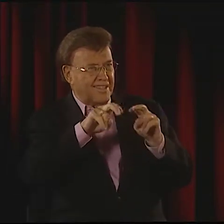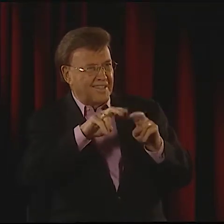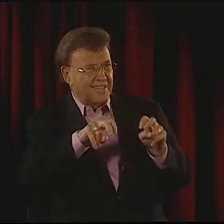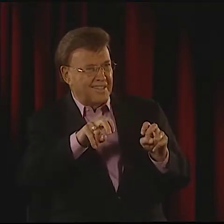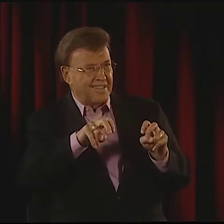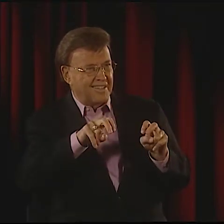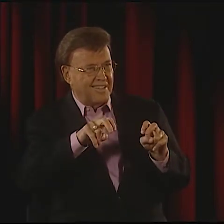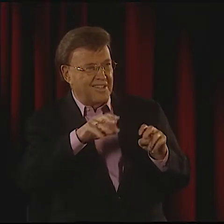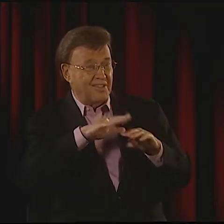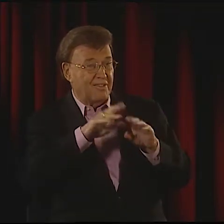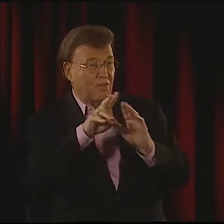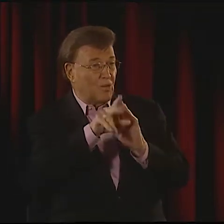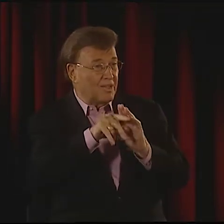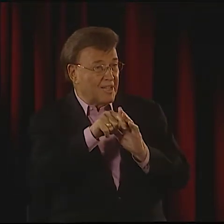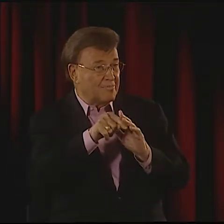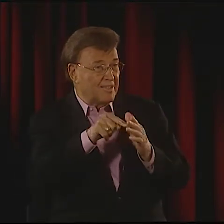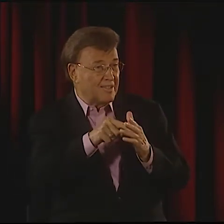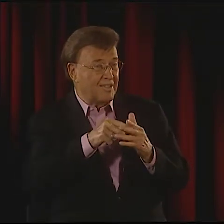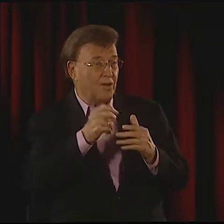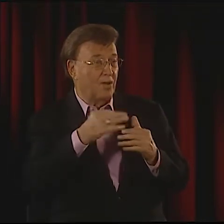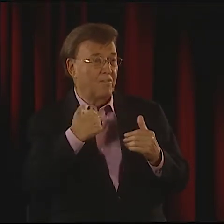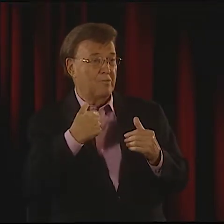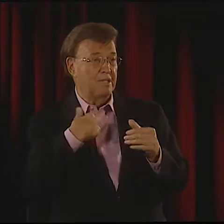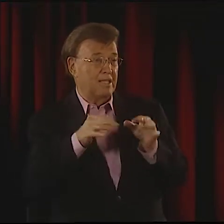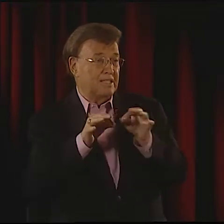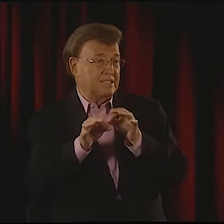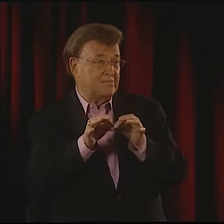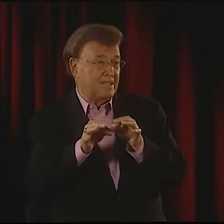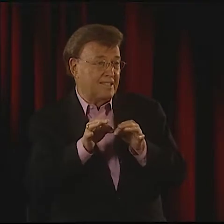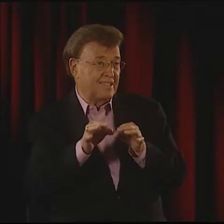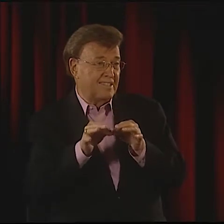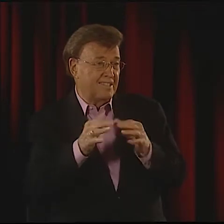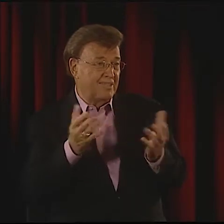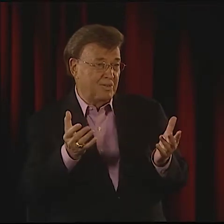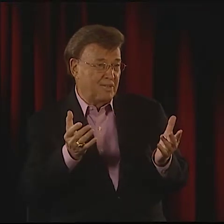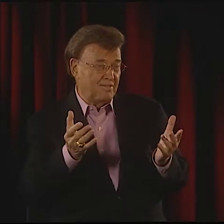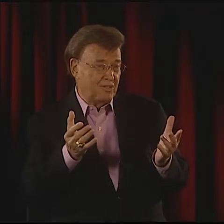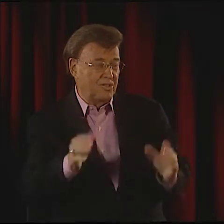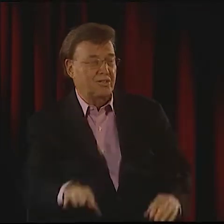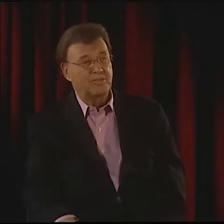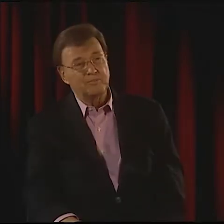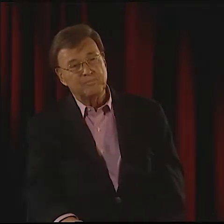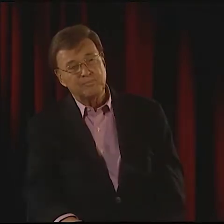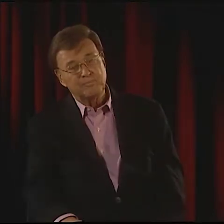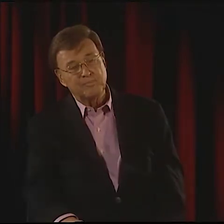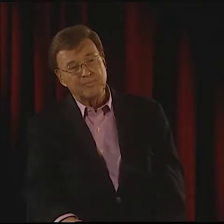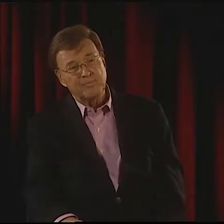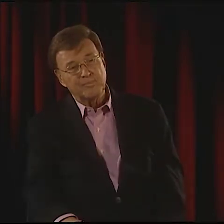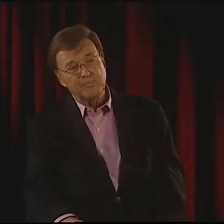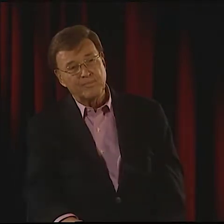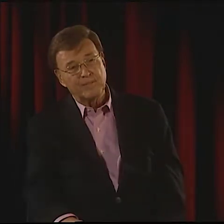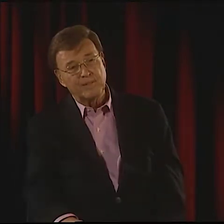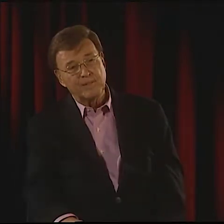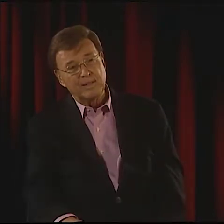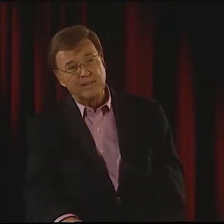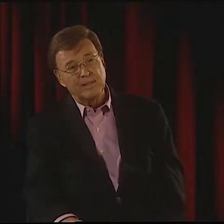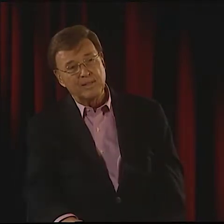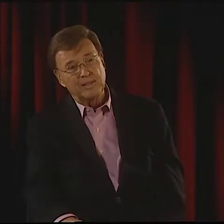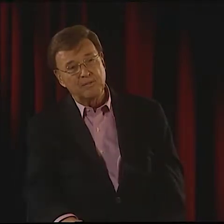ASL STUDENTS, PEOPLE WHO ARE STUDYING AND ANALYZING IT, YOU KNOW, IF THEY USE A VIDEOTAPE, THEN I CAN GIVE AN EXPLANATION TO BEGIN WITH,